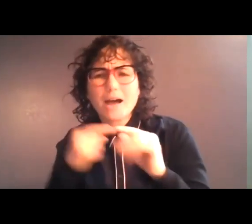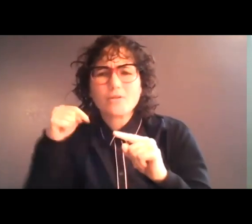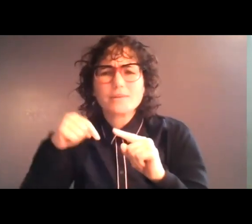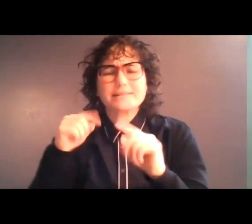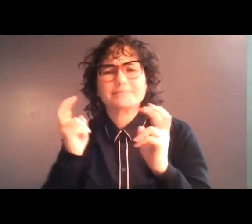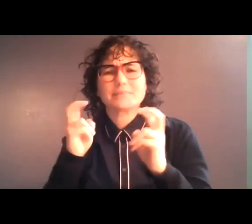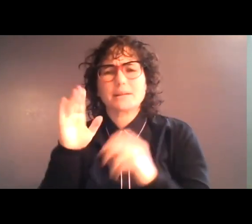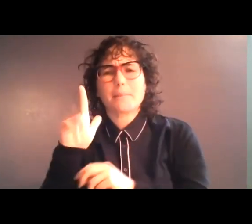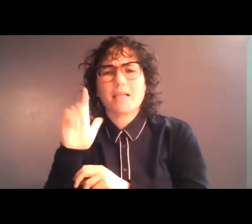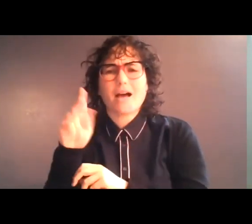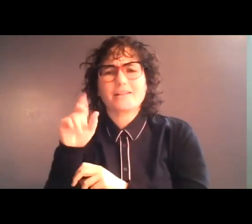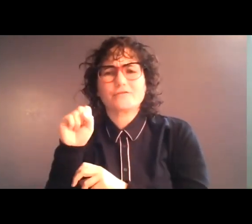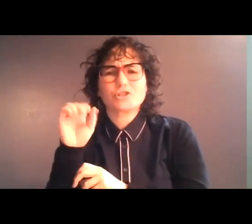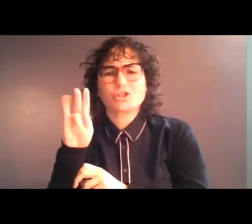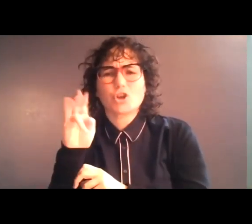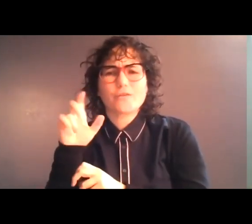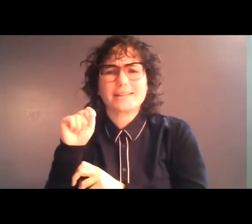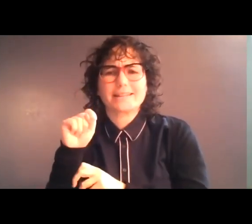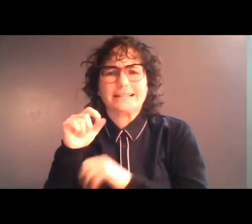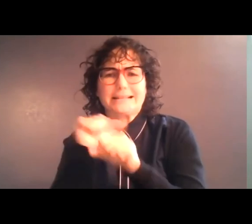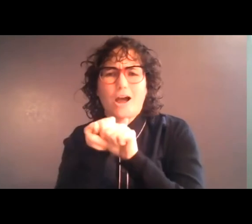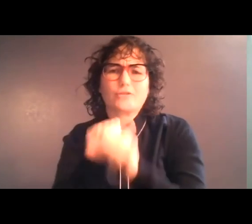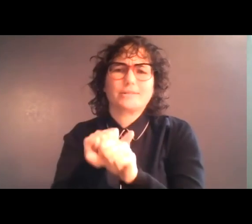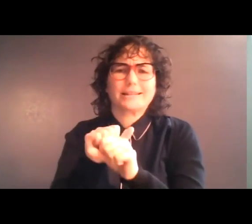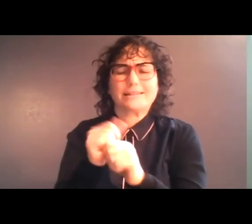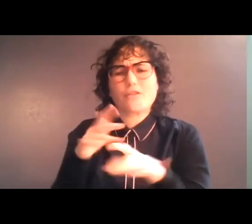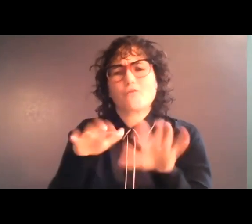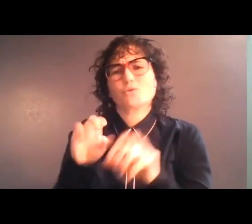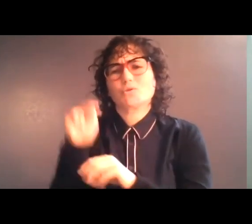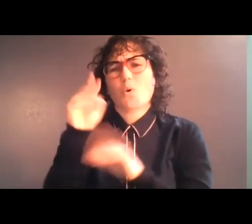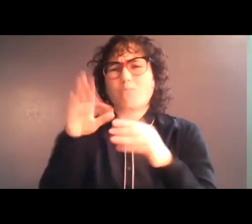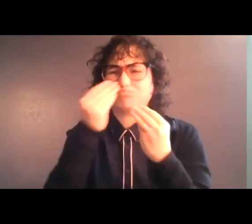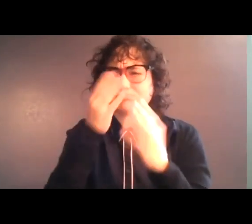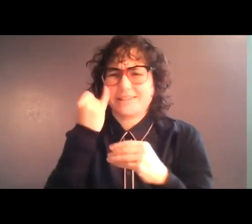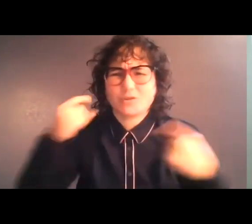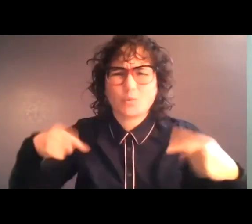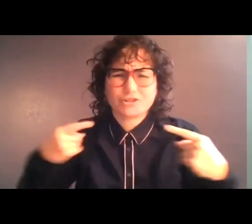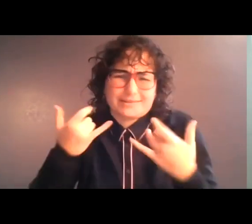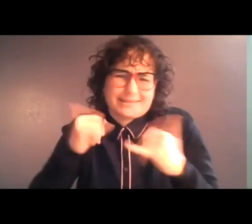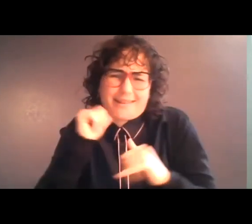concrete in the frozen north -- who cares if you're in a wheelchair or not! So the same